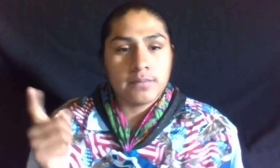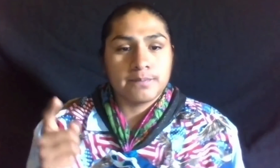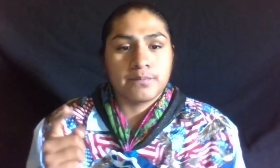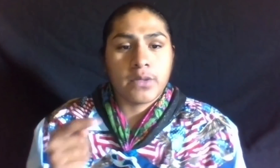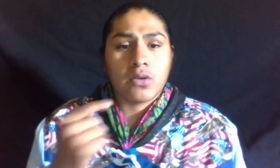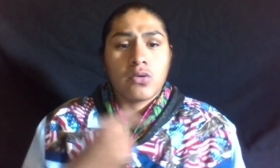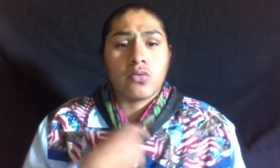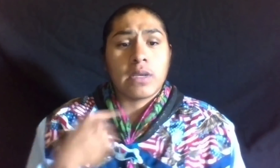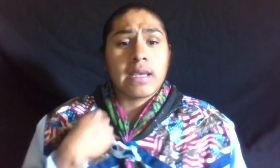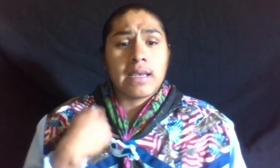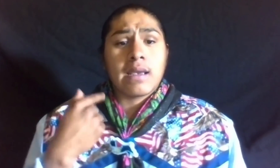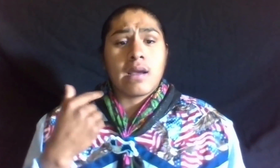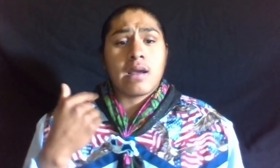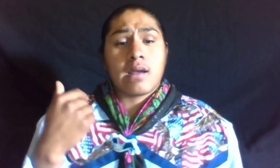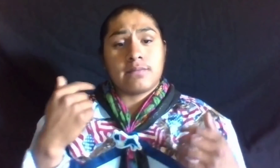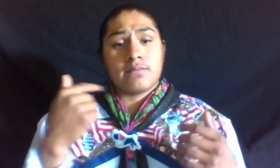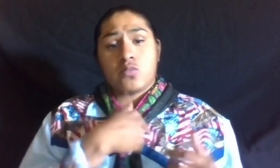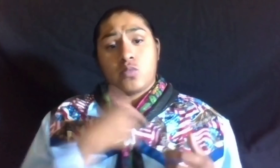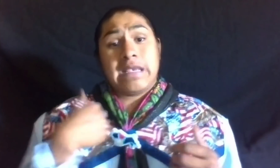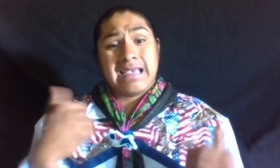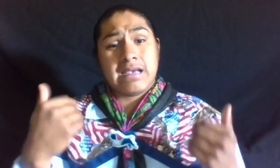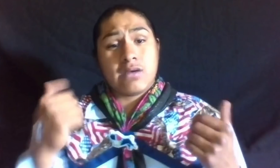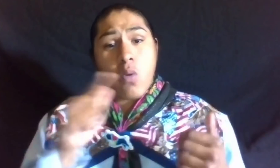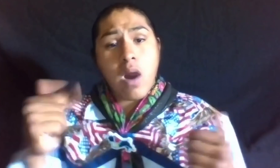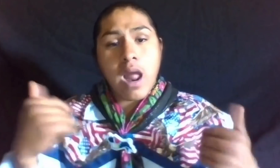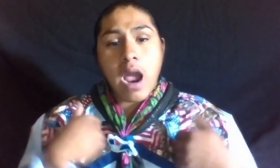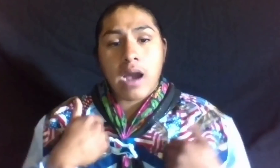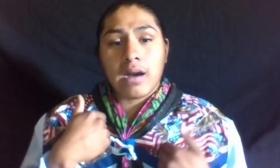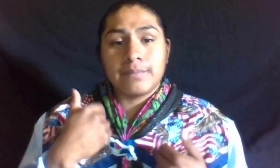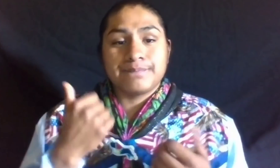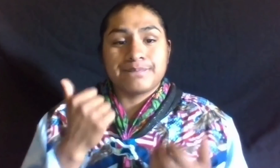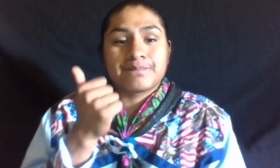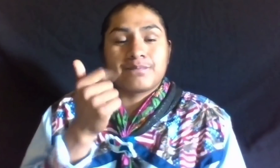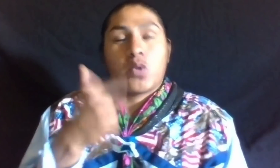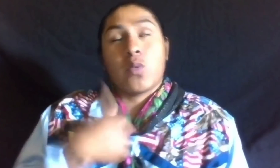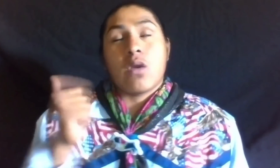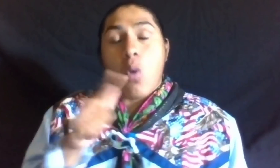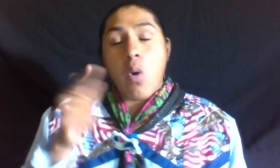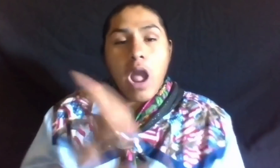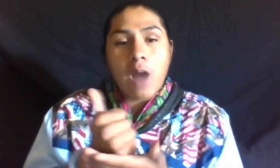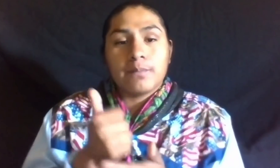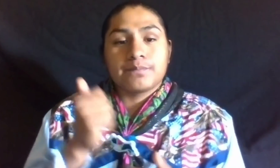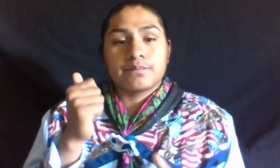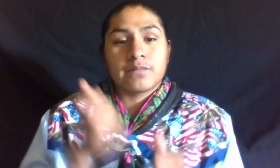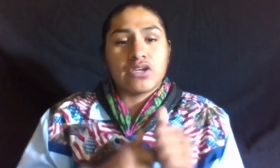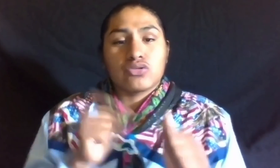WE ALL HELPED AND SUPPORTED EACH OTHER TO MAKE THIS DAY COME TRUE,